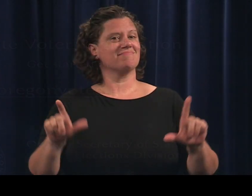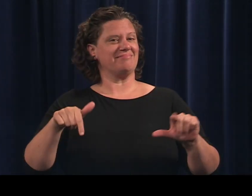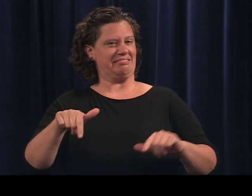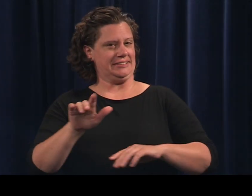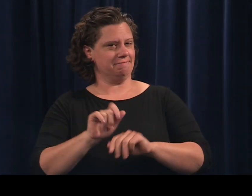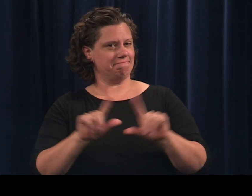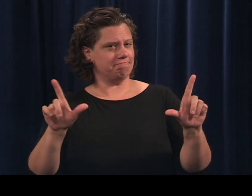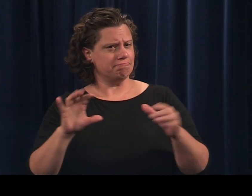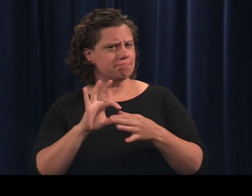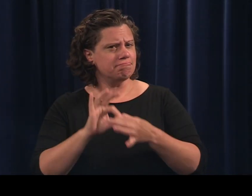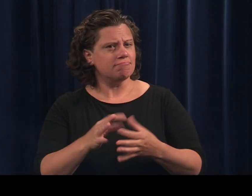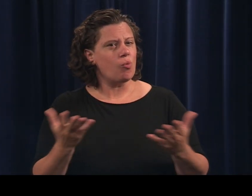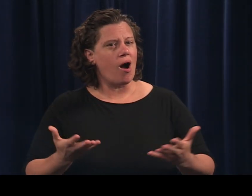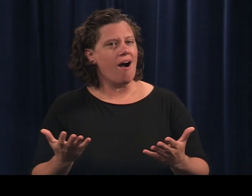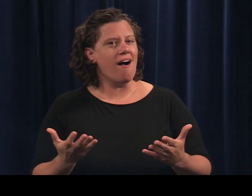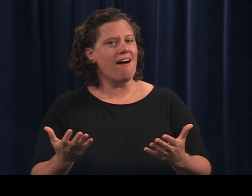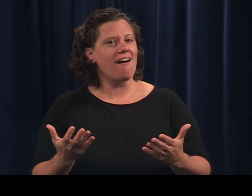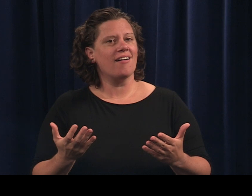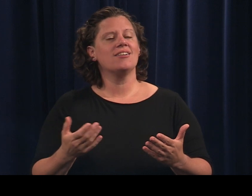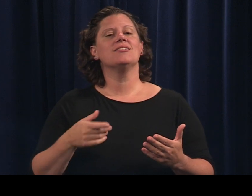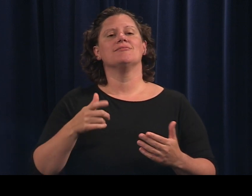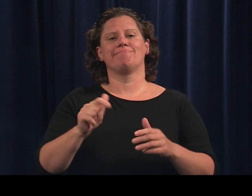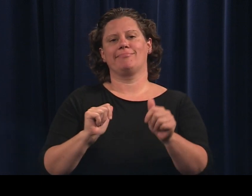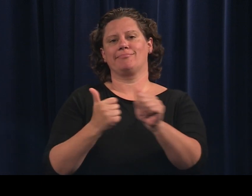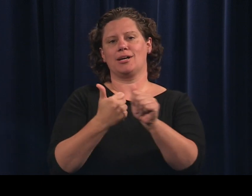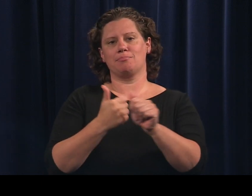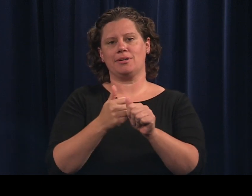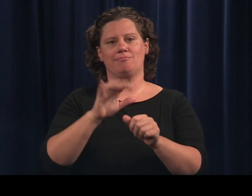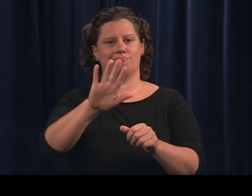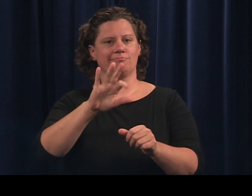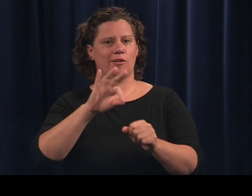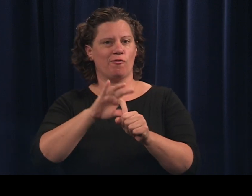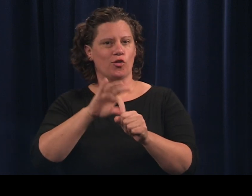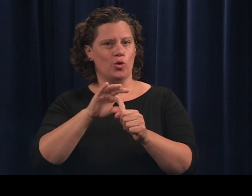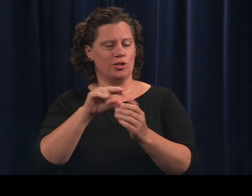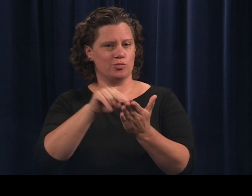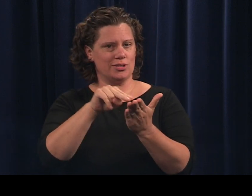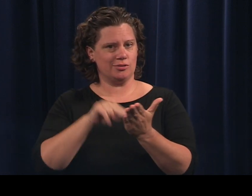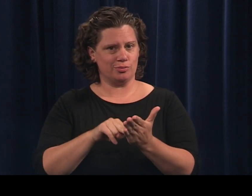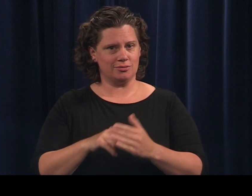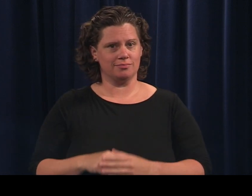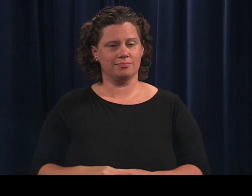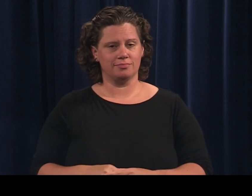This video is about updating your voter registration.